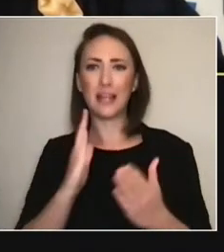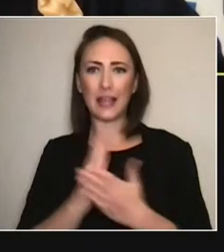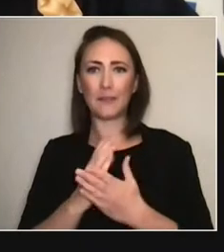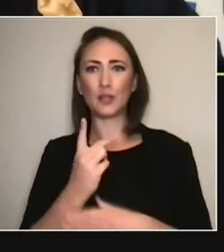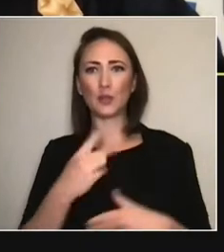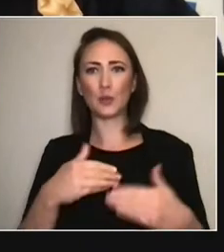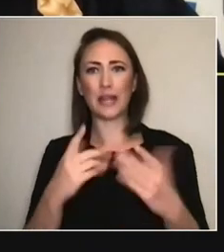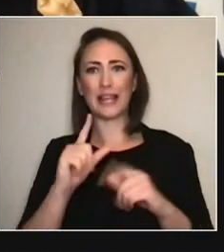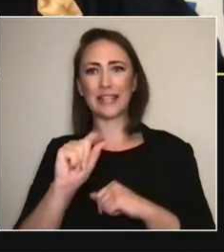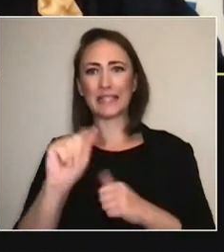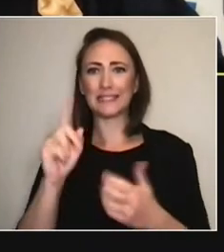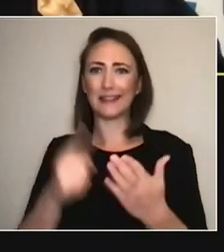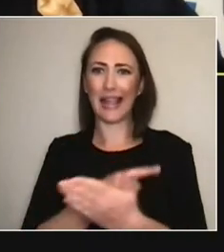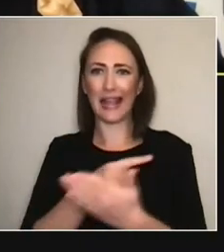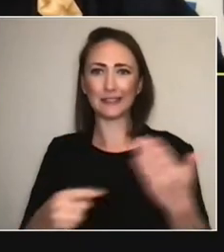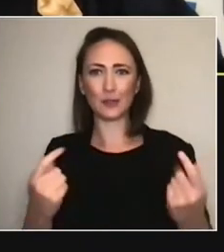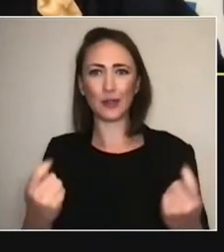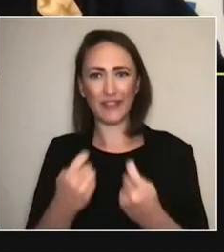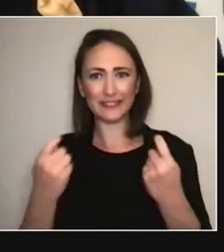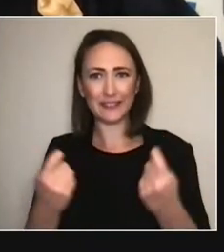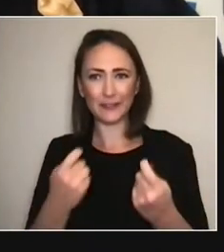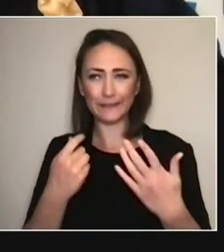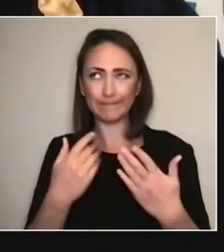Anyway, over the course of the summer,